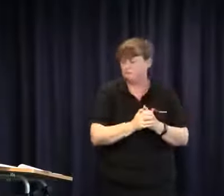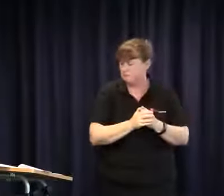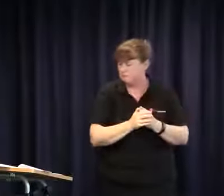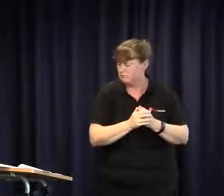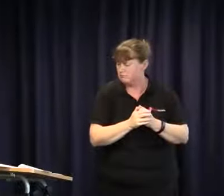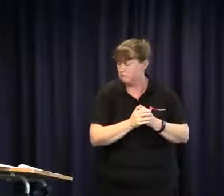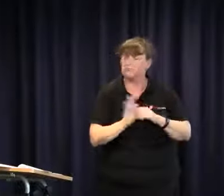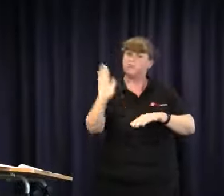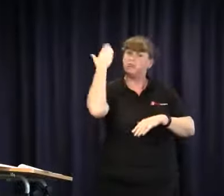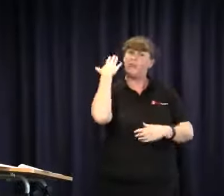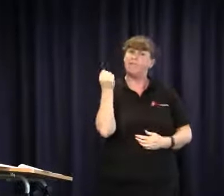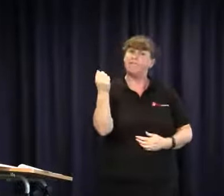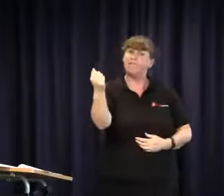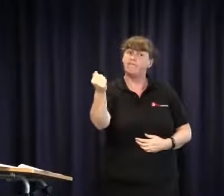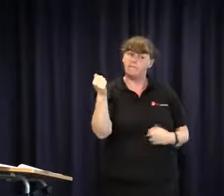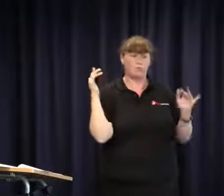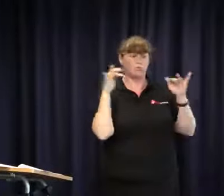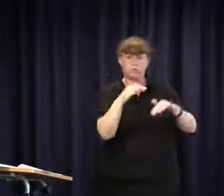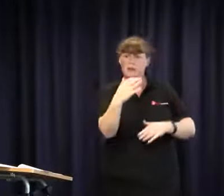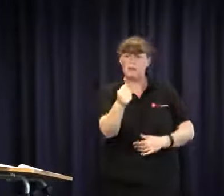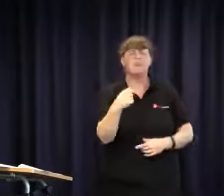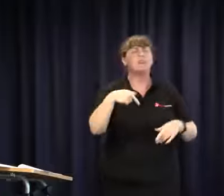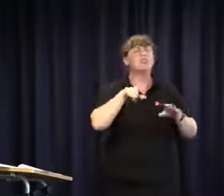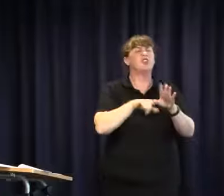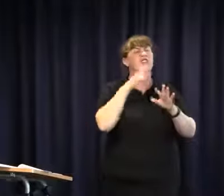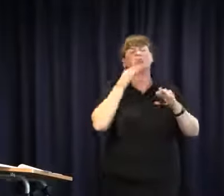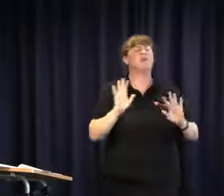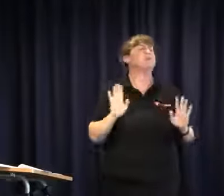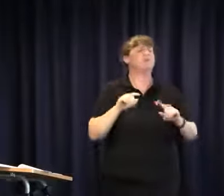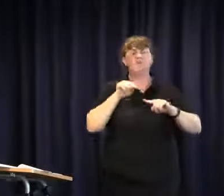access at a particular venue and an event. Historically, they did provide that service,